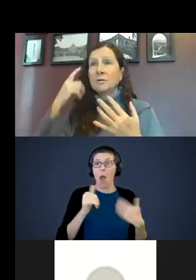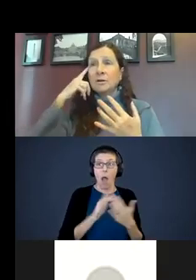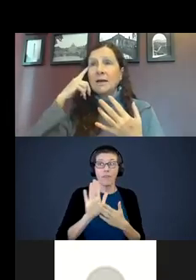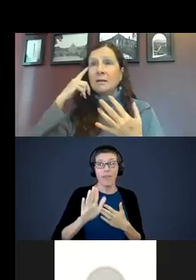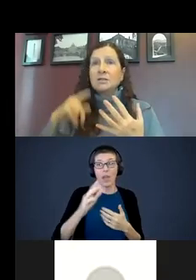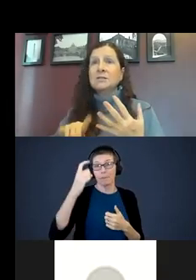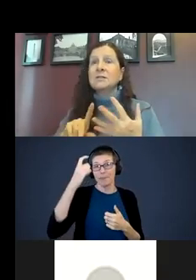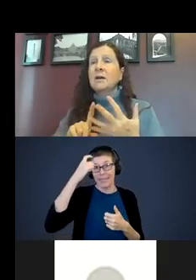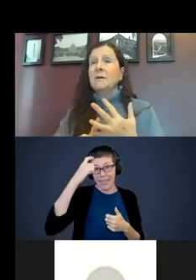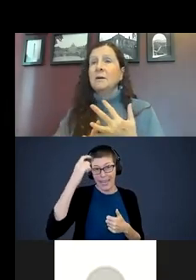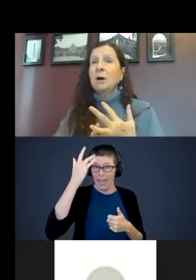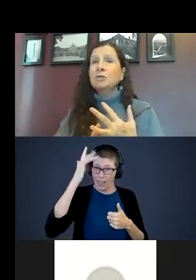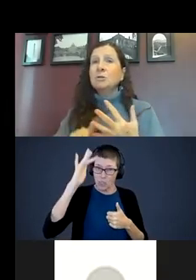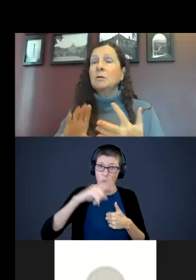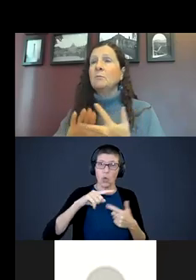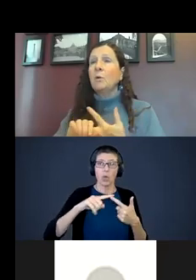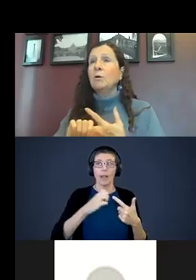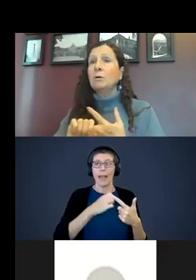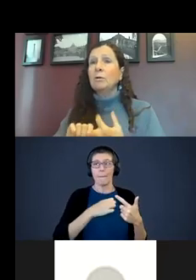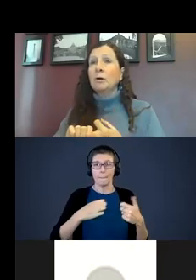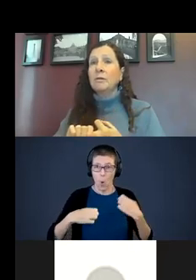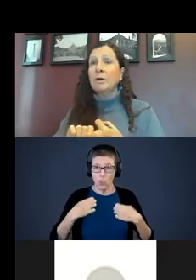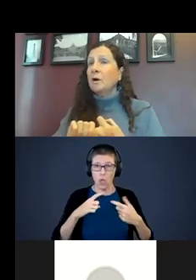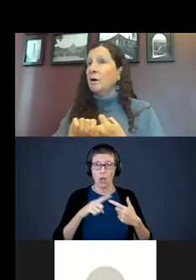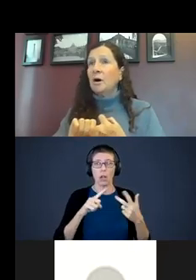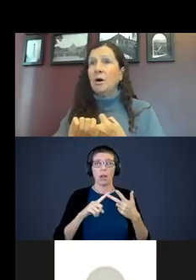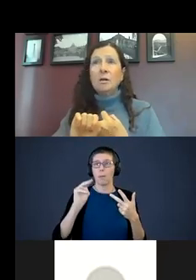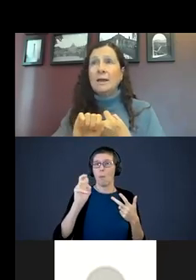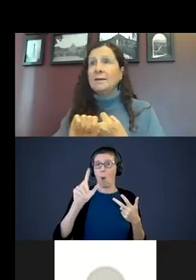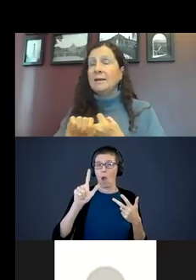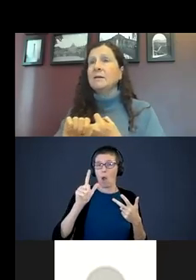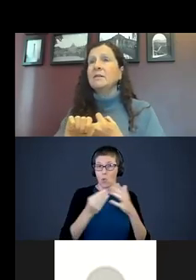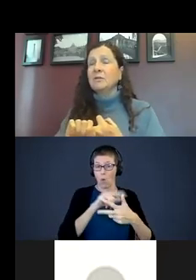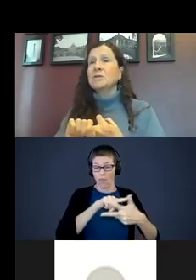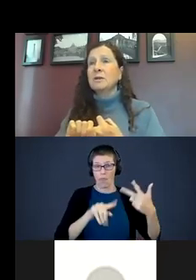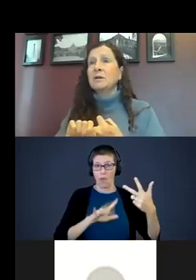their intelligence their emotional and moral growth are all laid down in the first 3 years